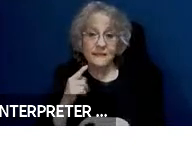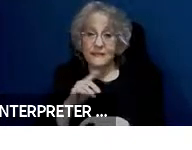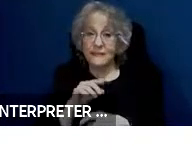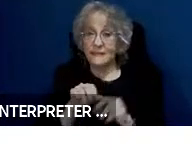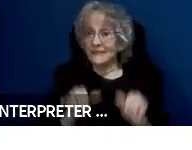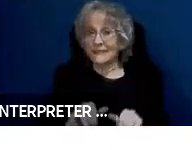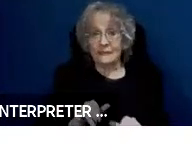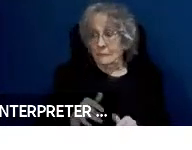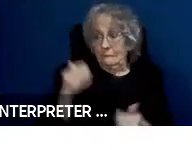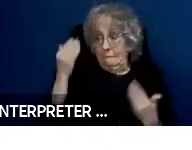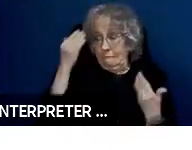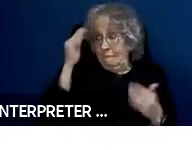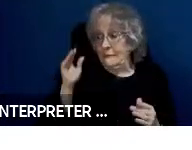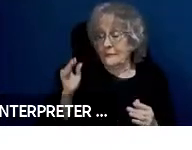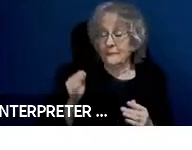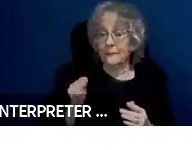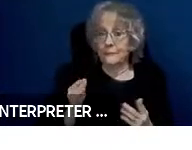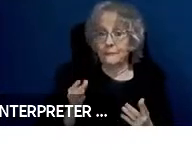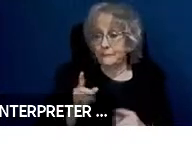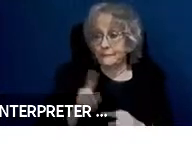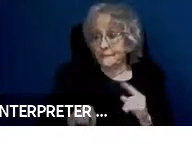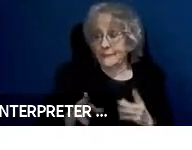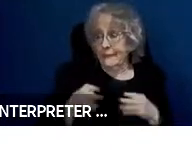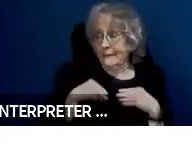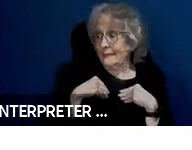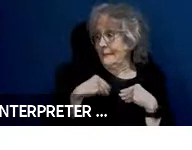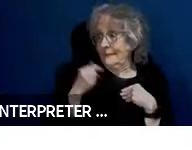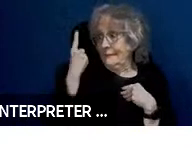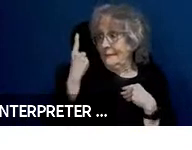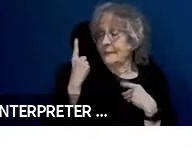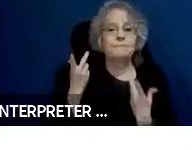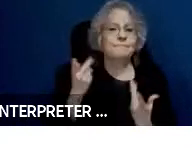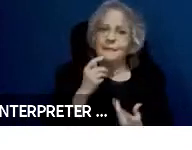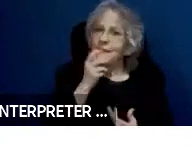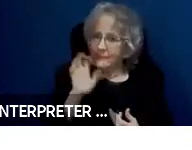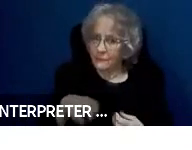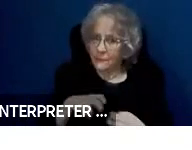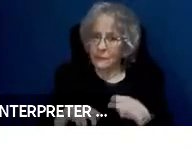only use sign language. And although we can have vehicles that would present in sign language,